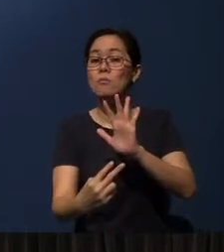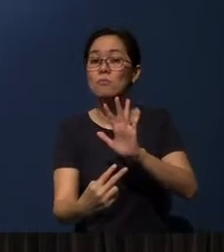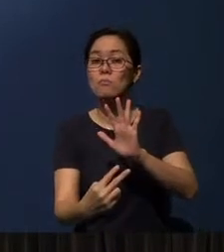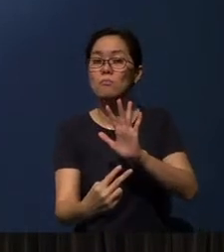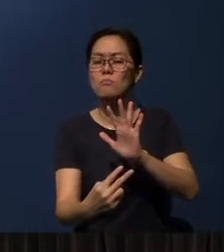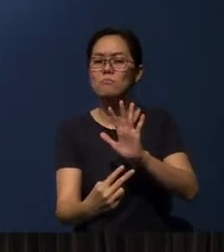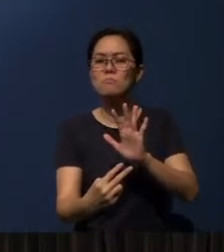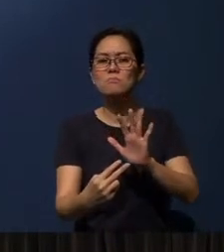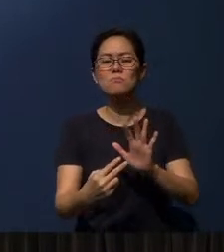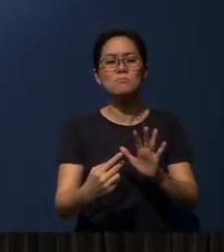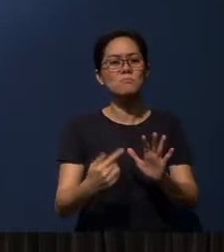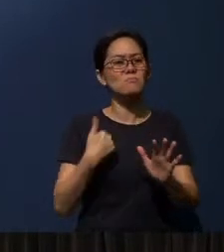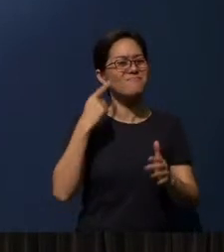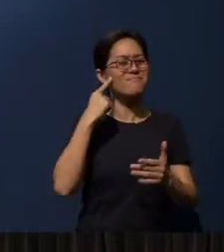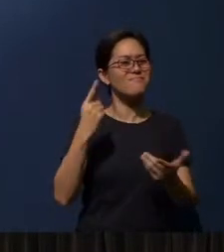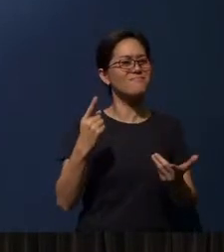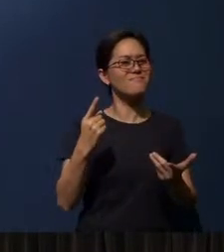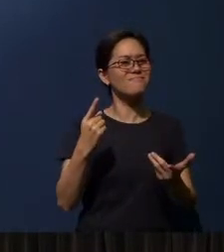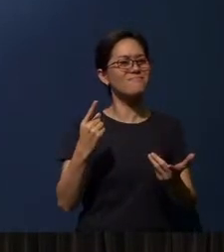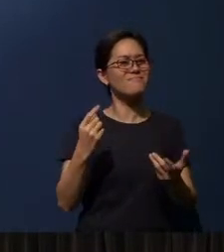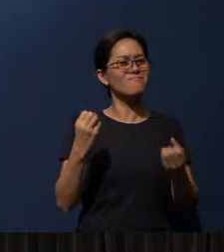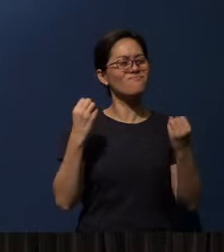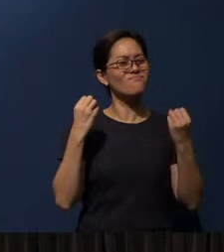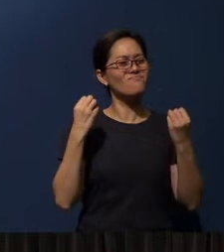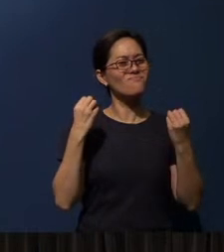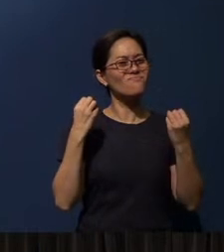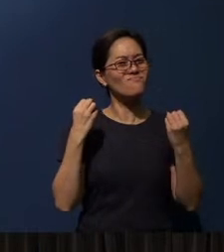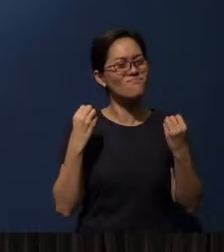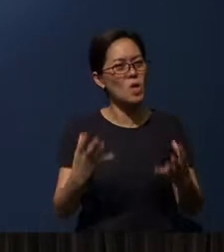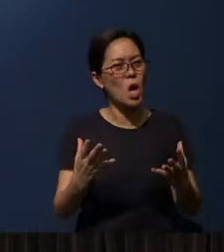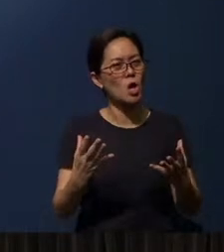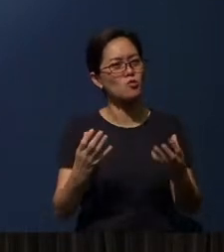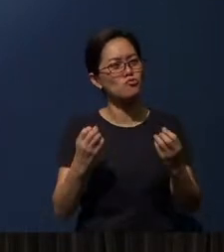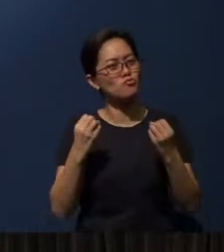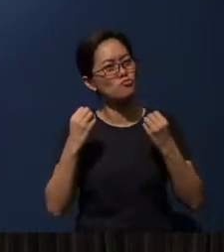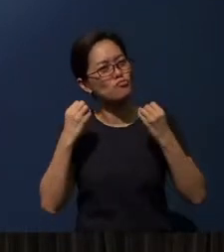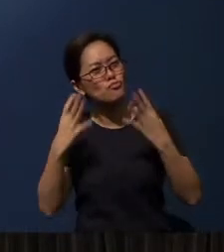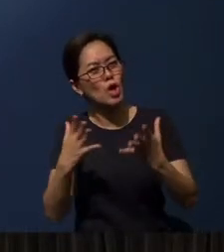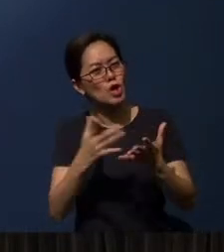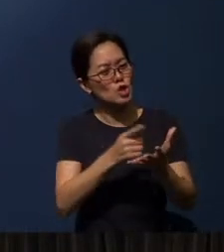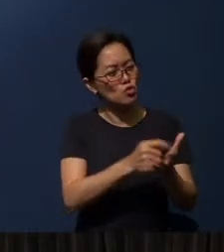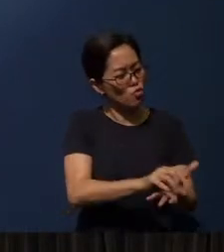I think there's certainly a lot of gems, a lot of treasure that we can pick up,